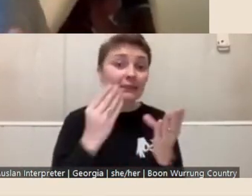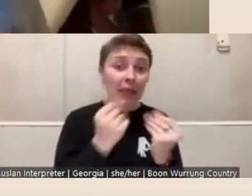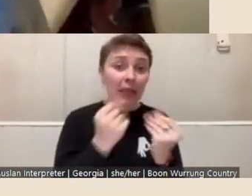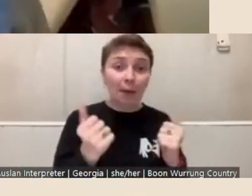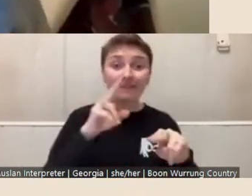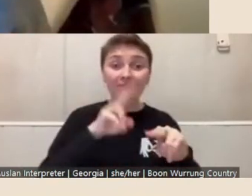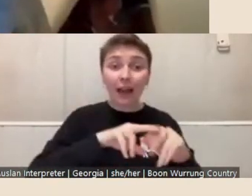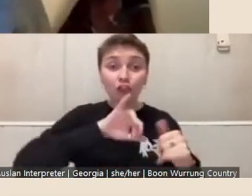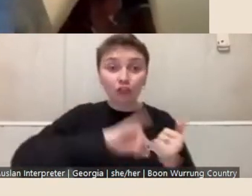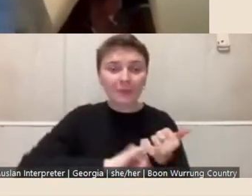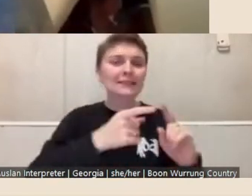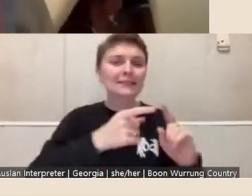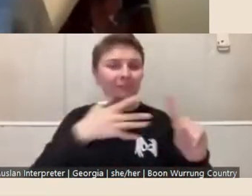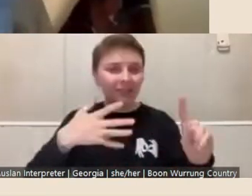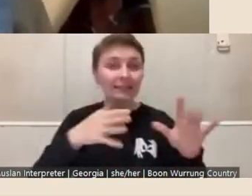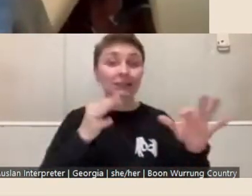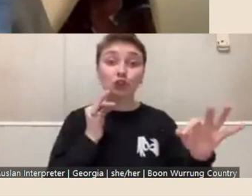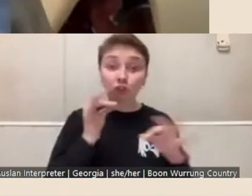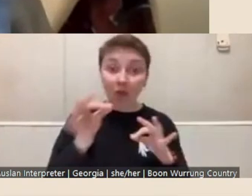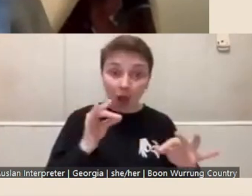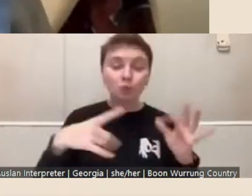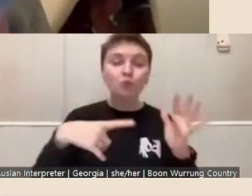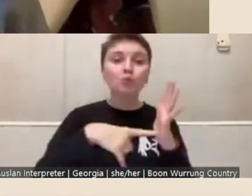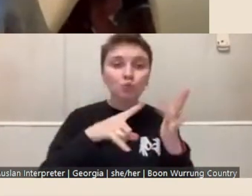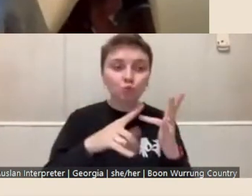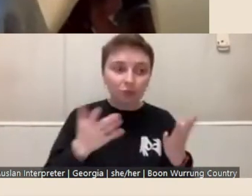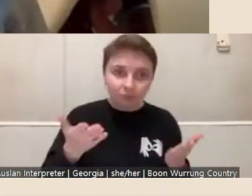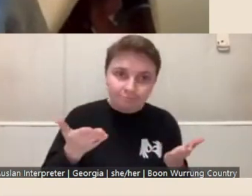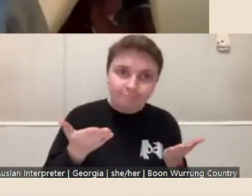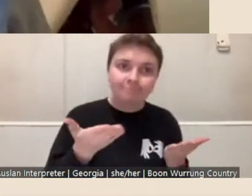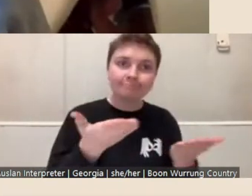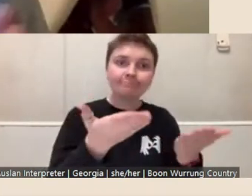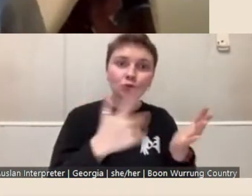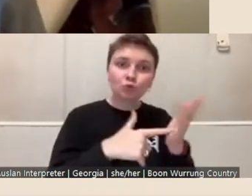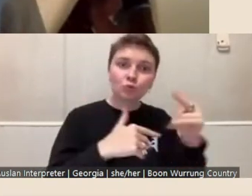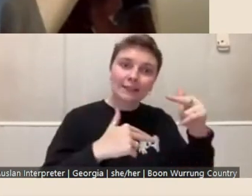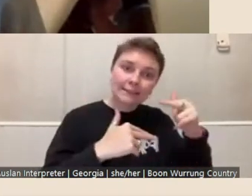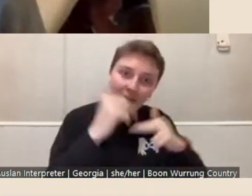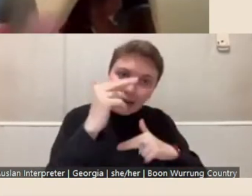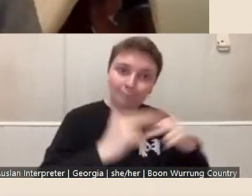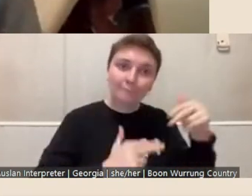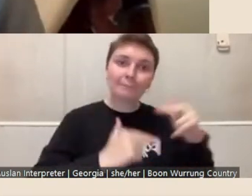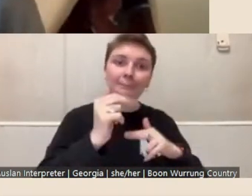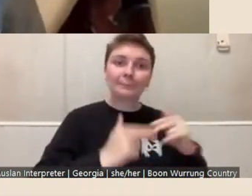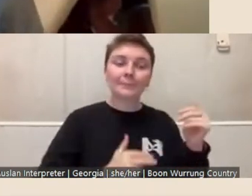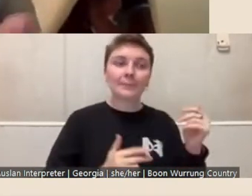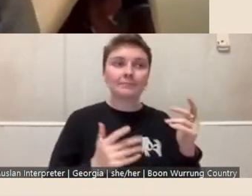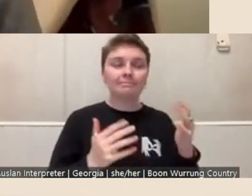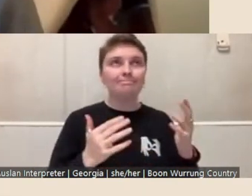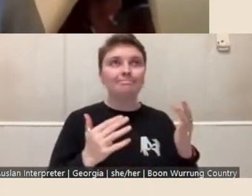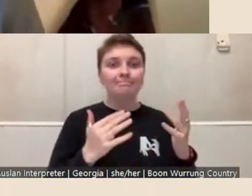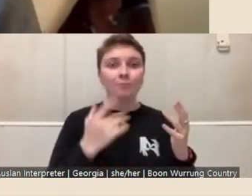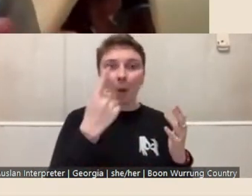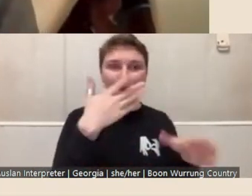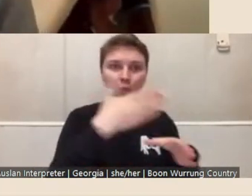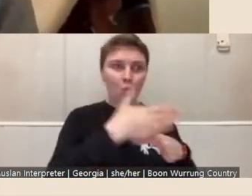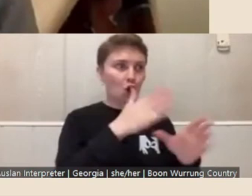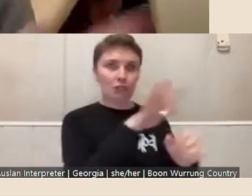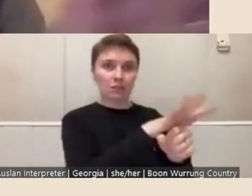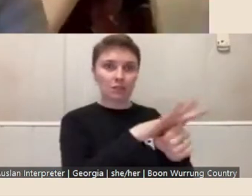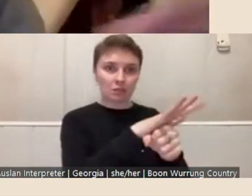designed to enable you to develop a piece of work or a research outcome or a creative outcome and